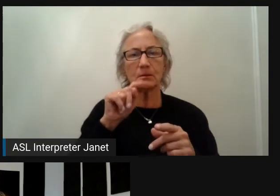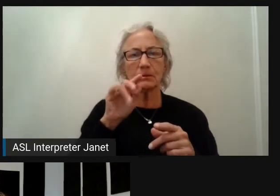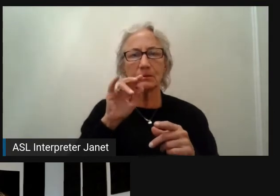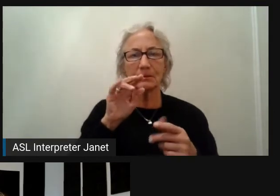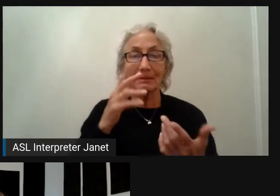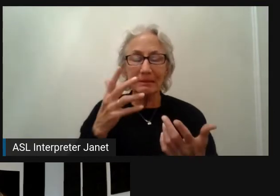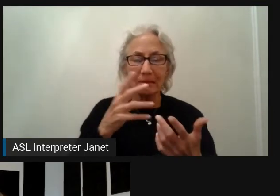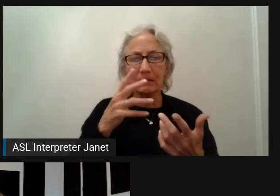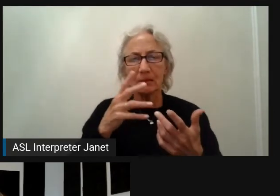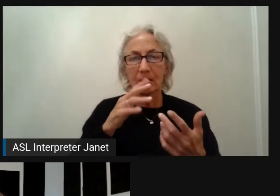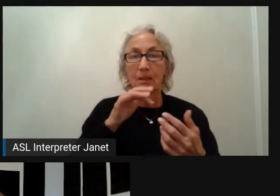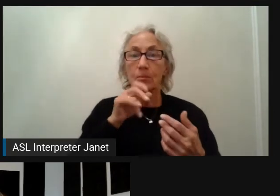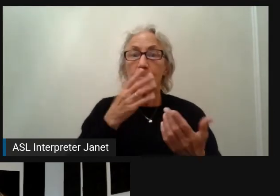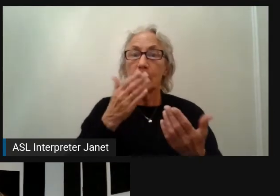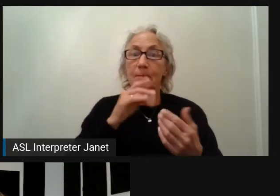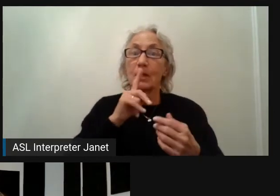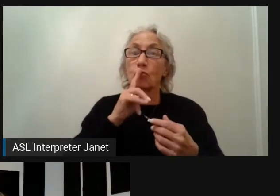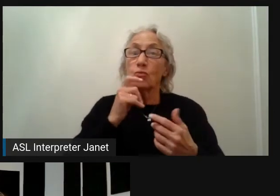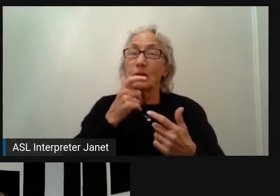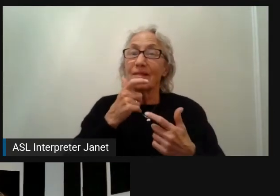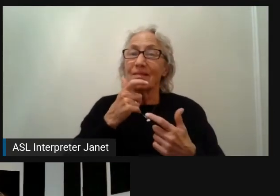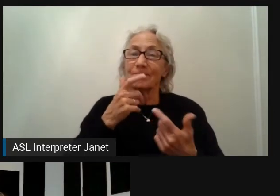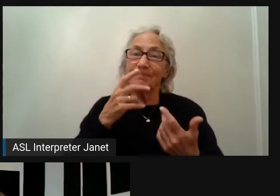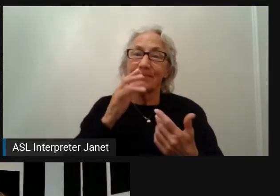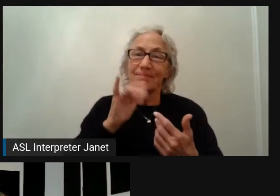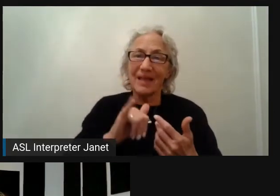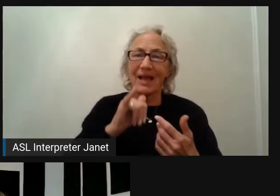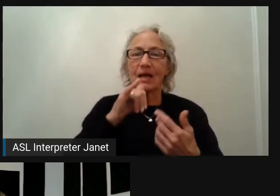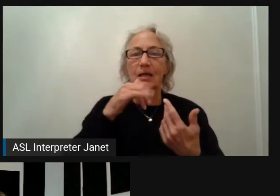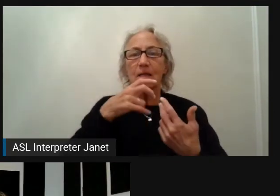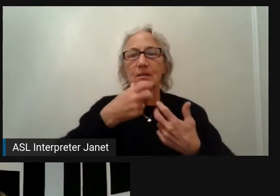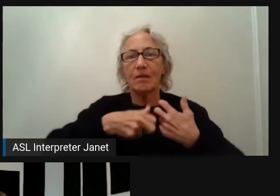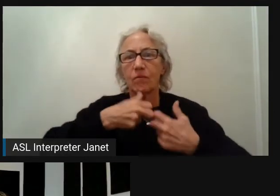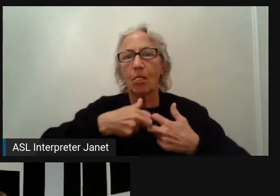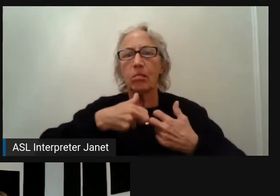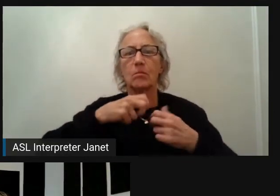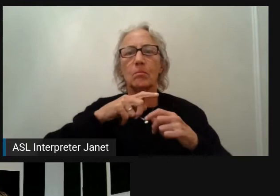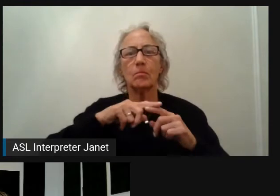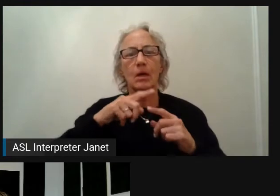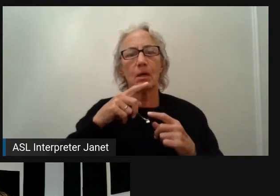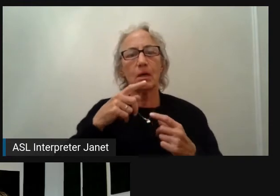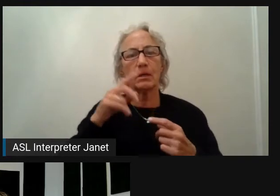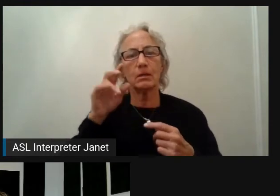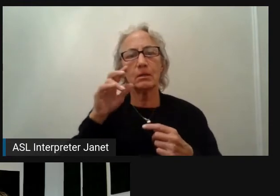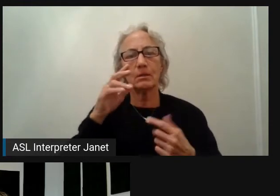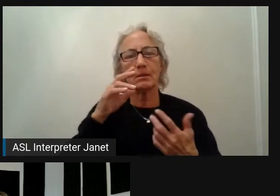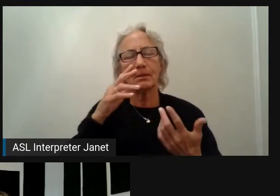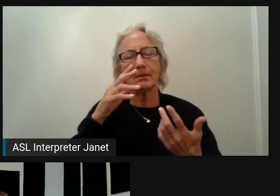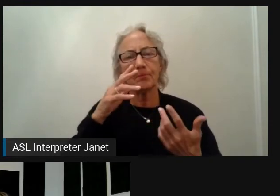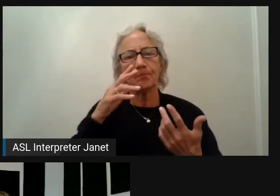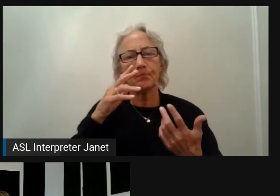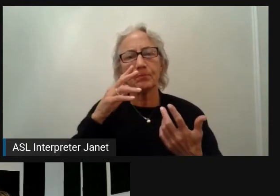and it's like I won't get a notice that hey, there is an error